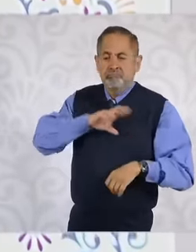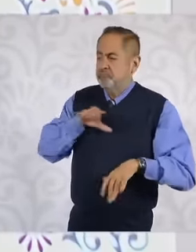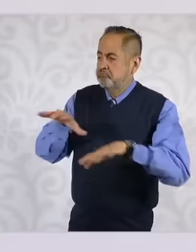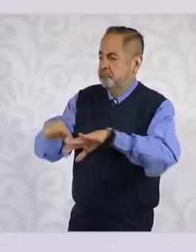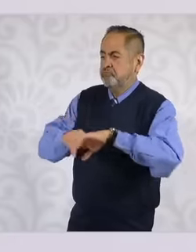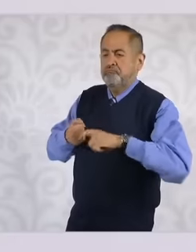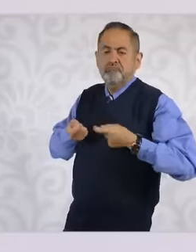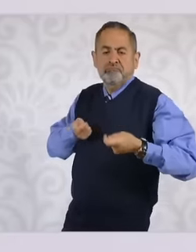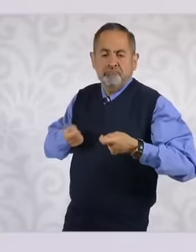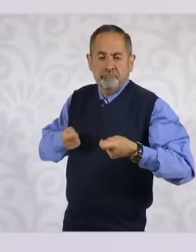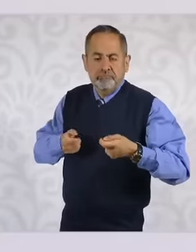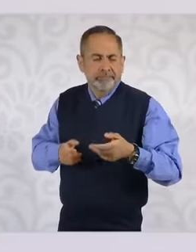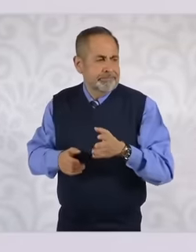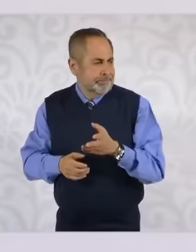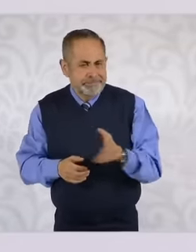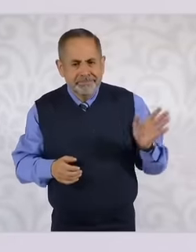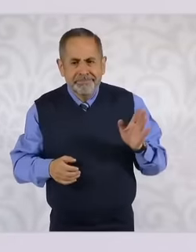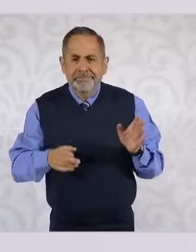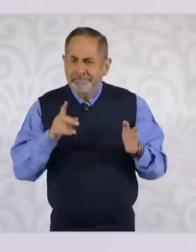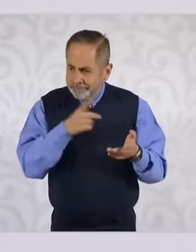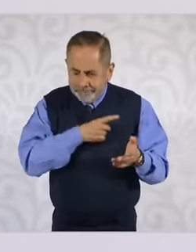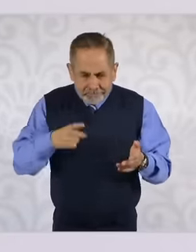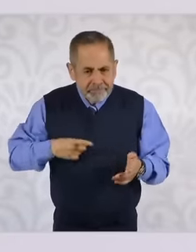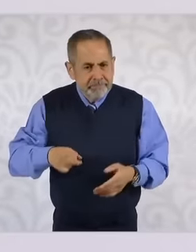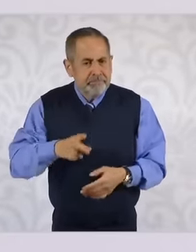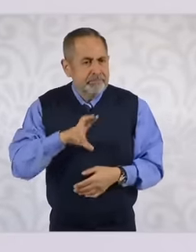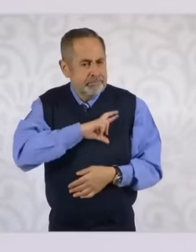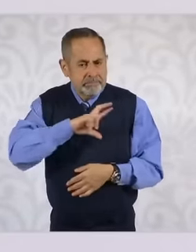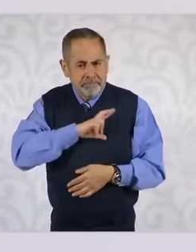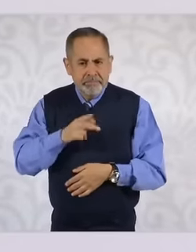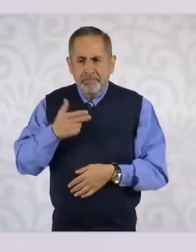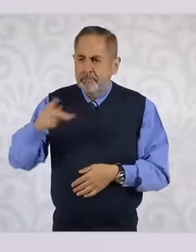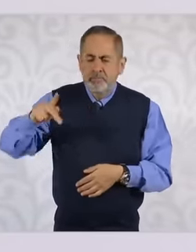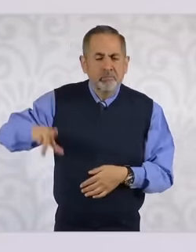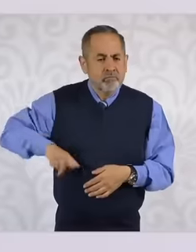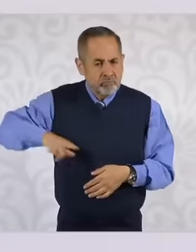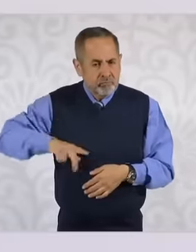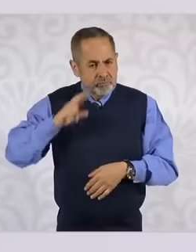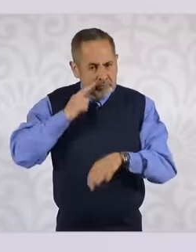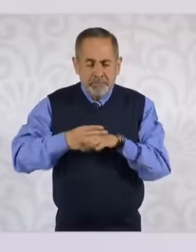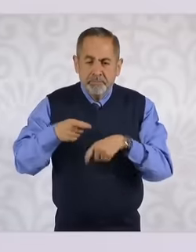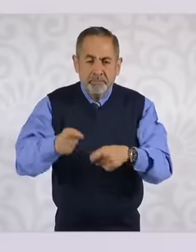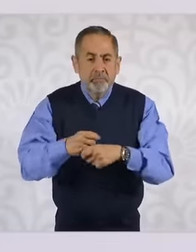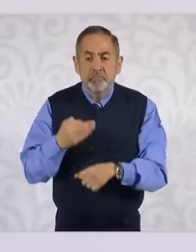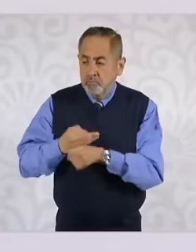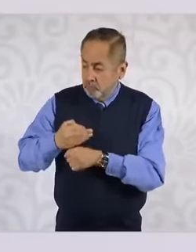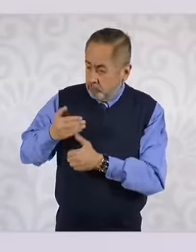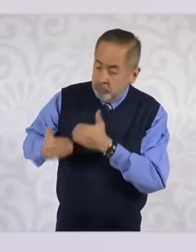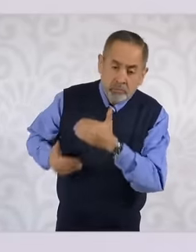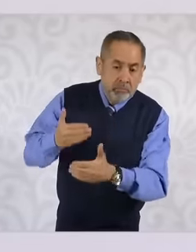when in reality it is a public io so the progress that was made was very It is important to